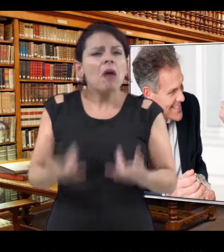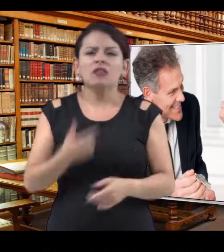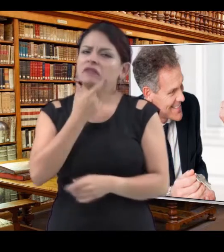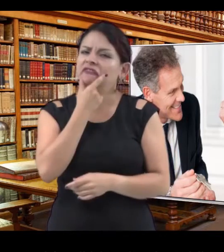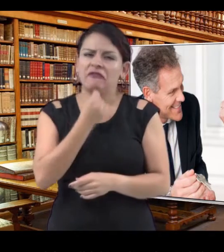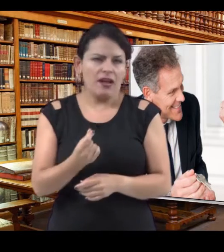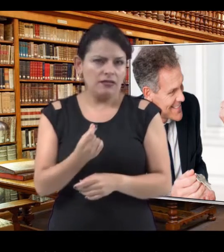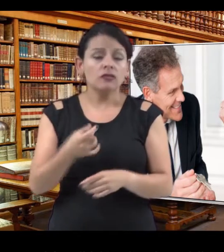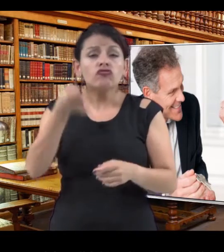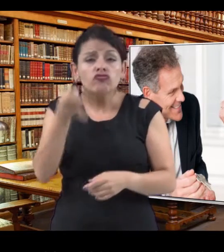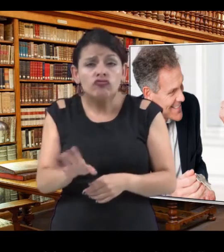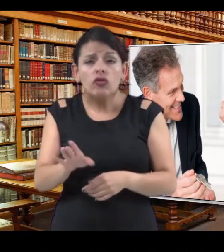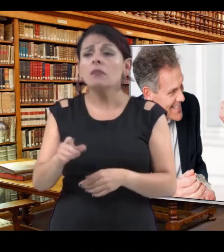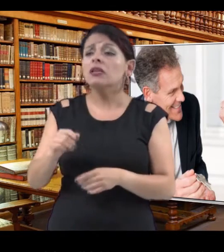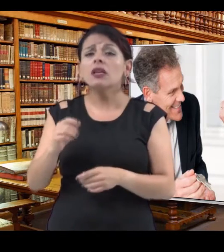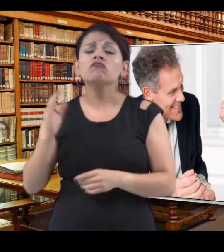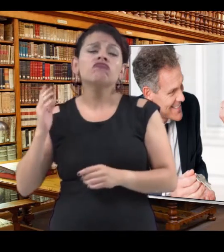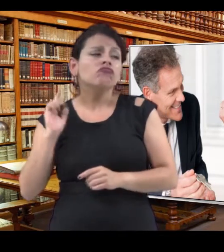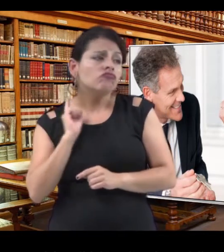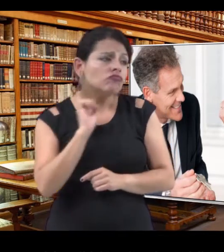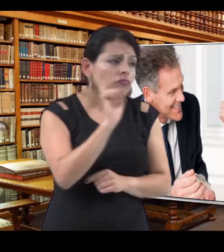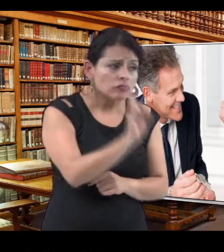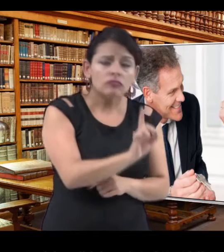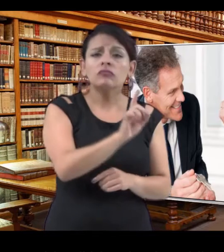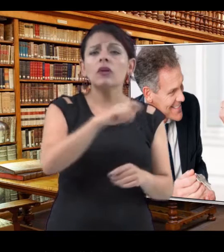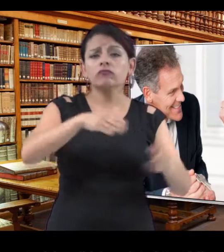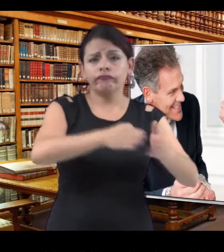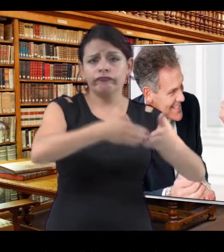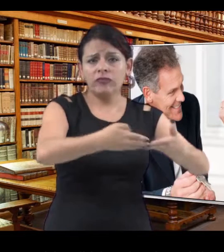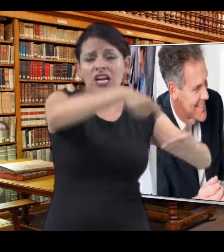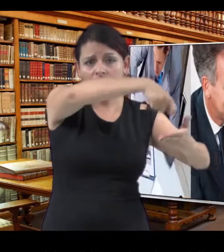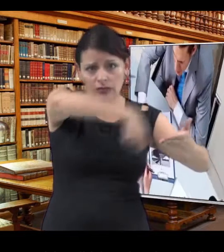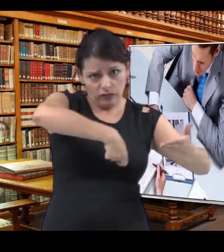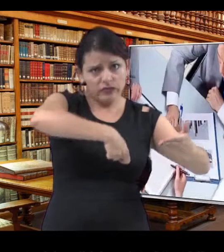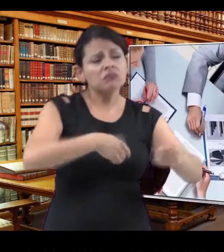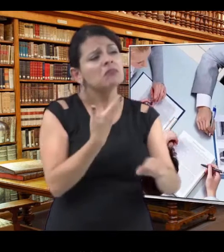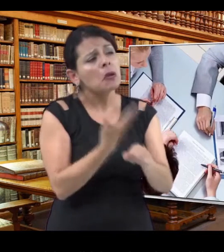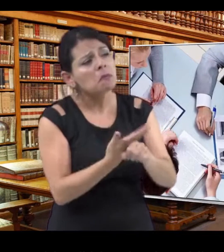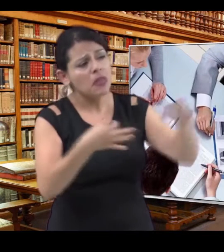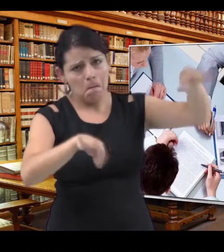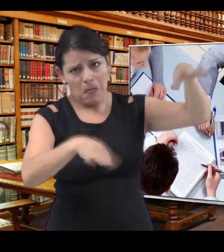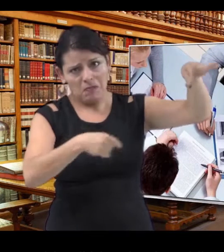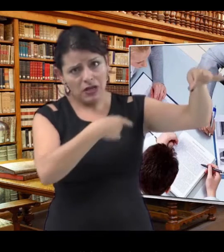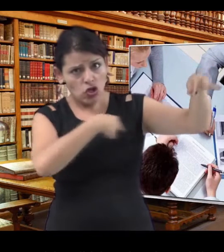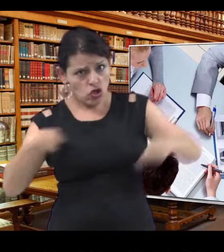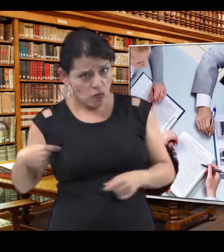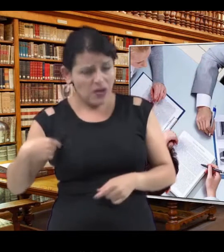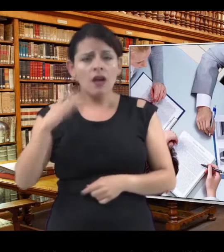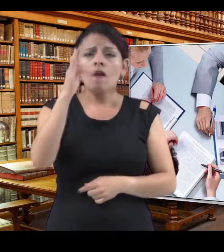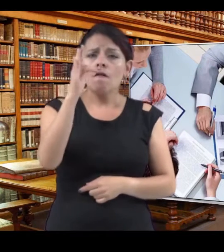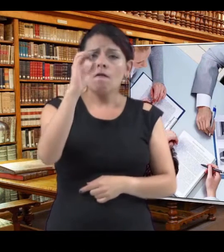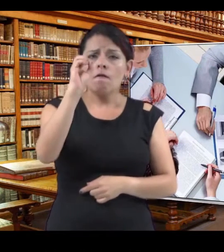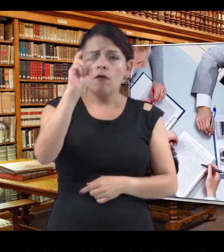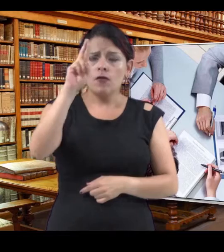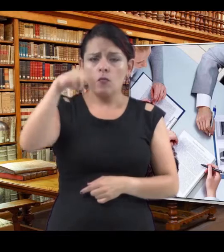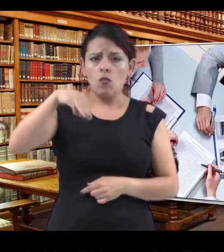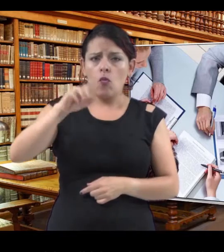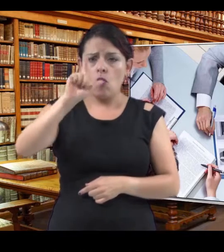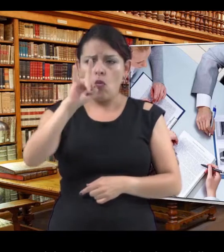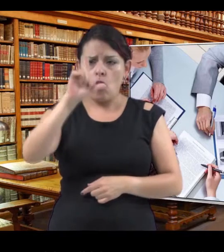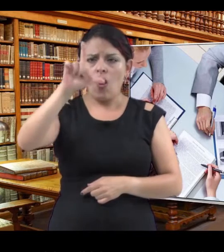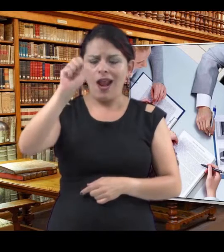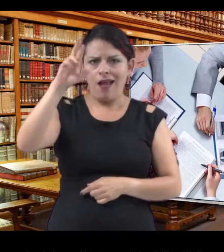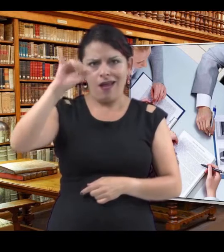Now is easier, you just have to go to the Civil Register and request a form for